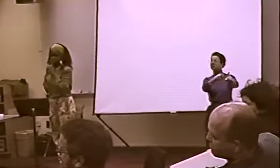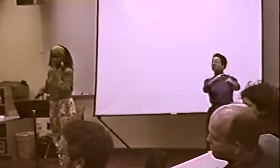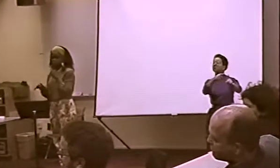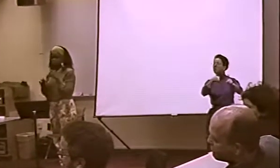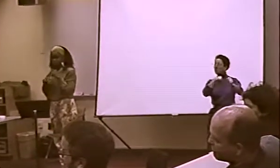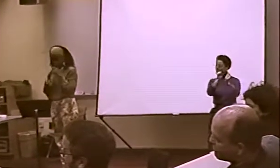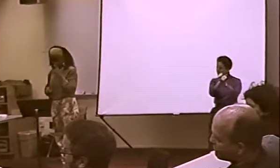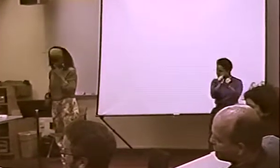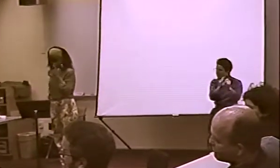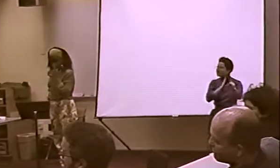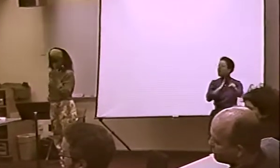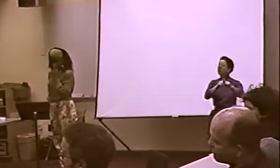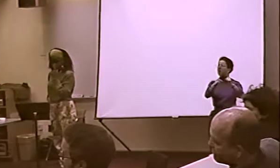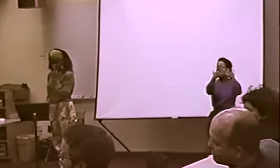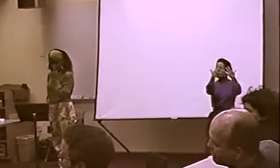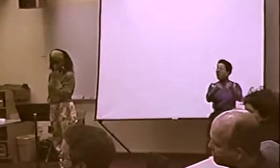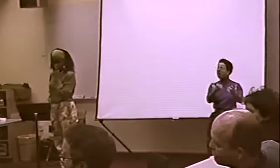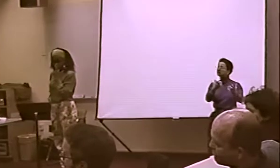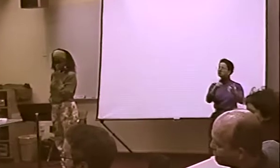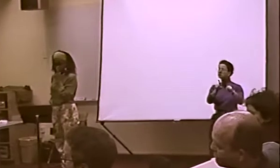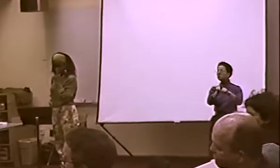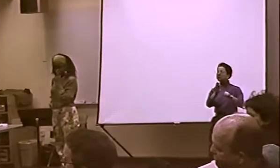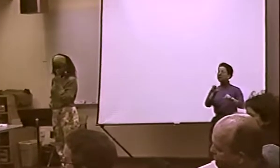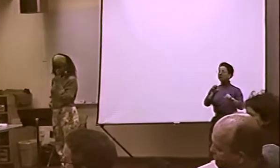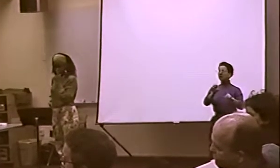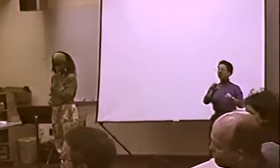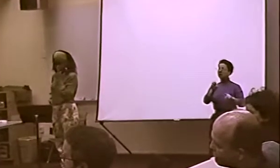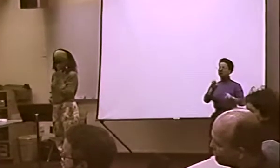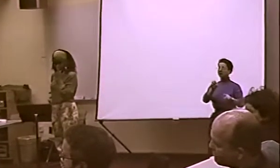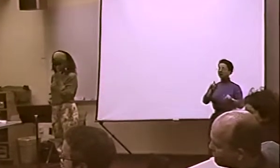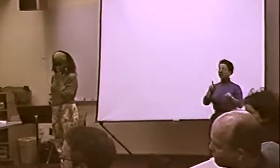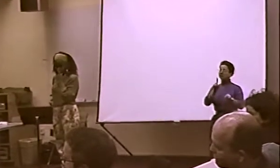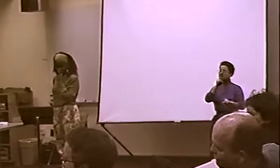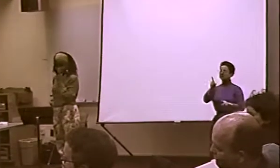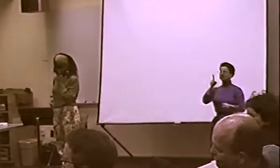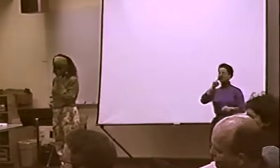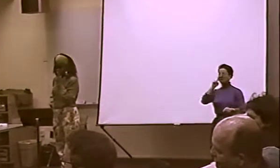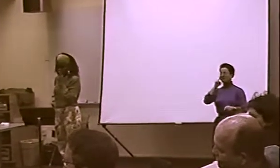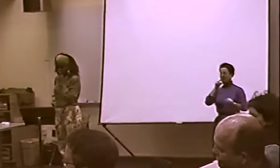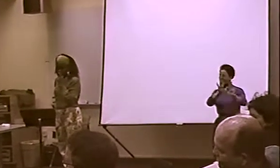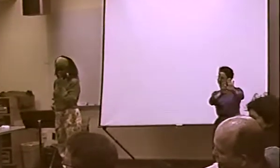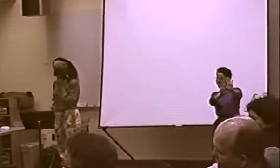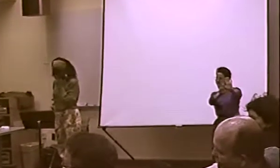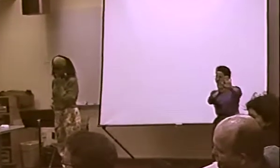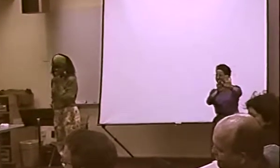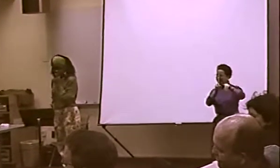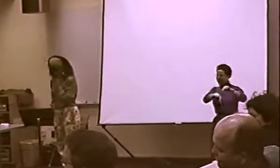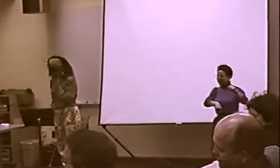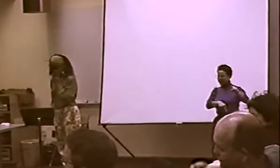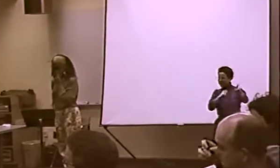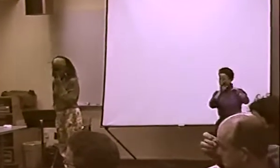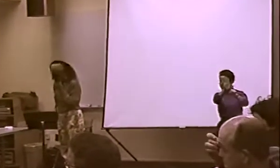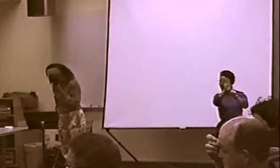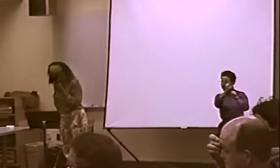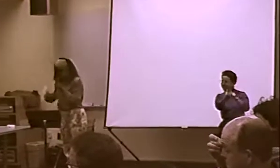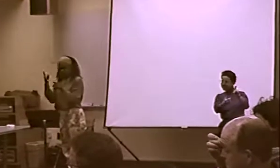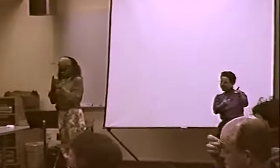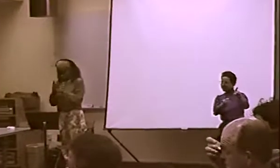THE SAME KIND OF THING WITH HOW DEAF PEOPLE MAY FEEL ABOUT HEARING PEOPLE WHO TRY TO BECOME MENTORS OF THEIR COMMUNITY. AND YOU CAN ALWAYS WORK WITH THEM,